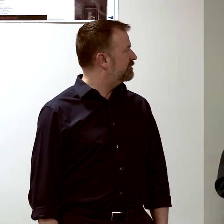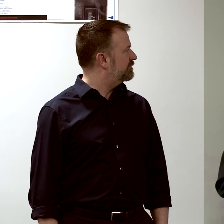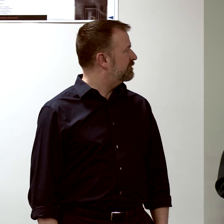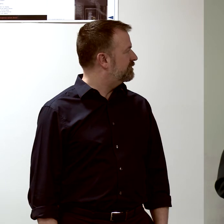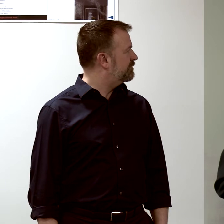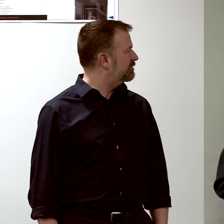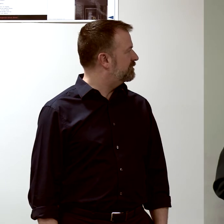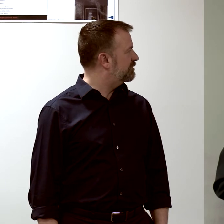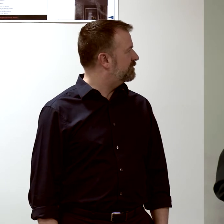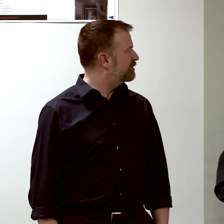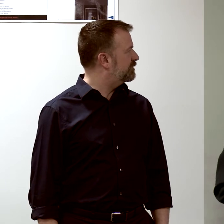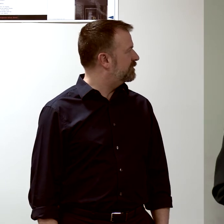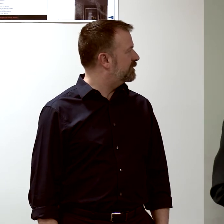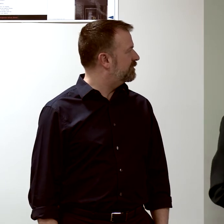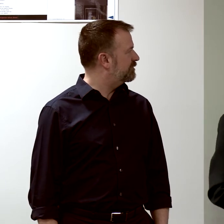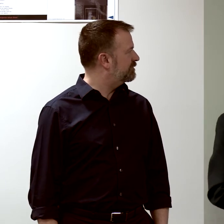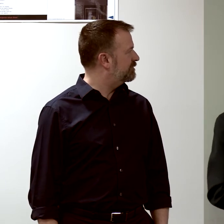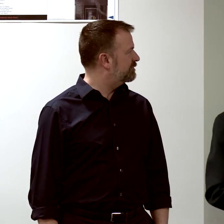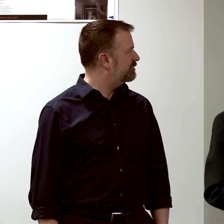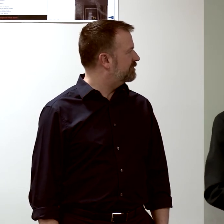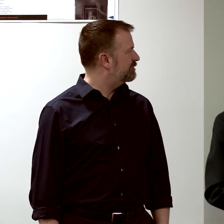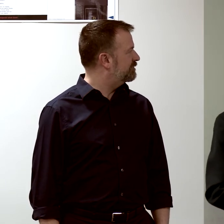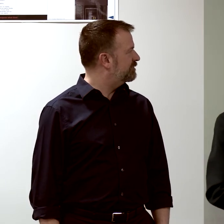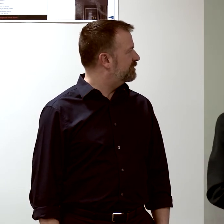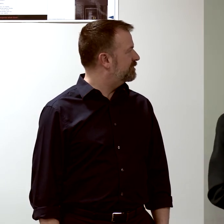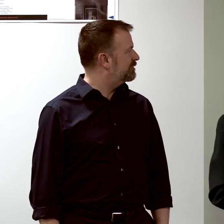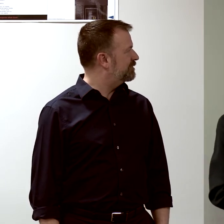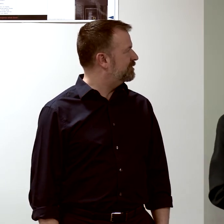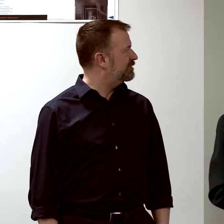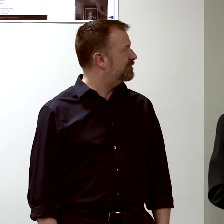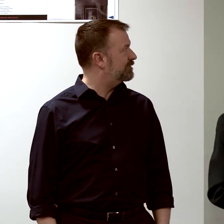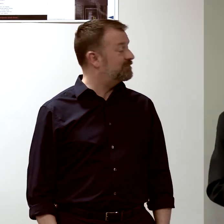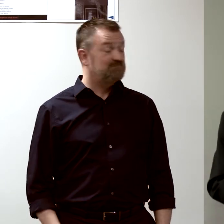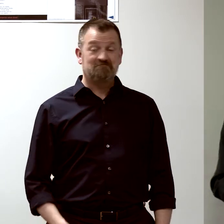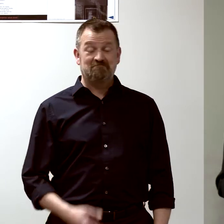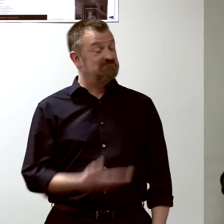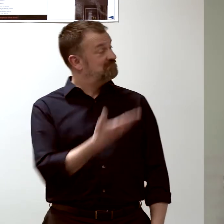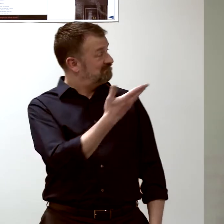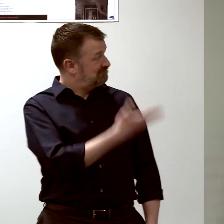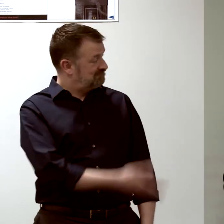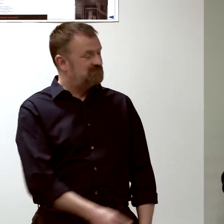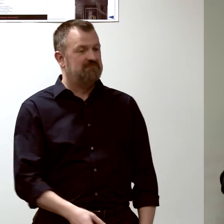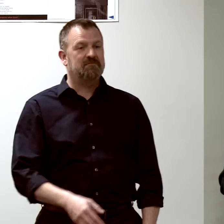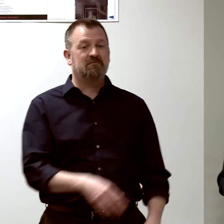that can show you who's responding to the vaccine.